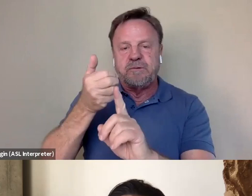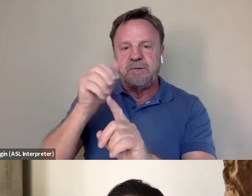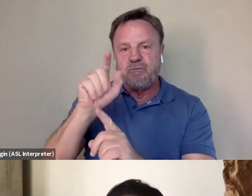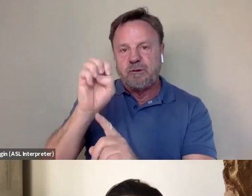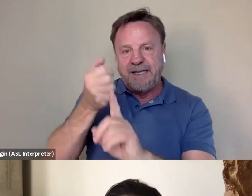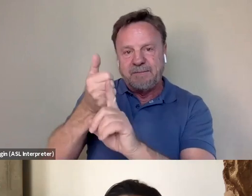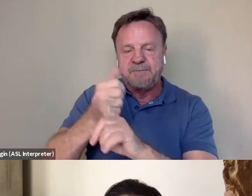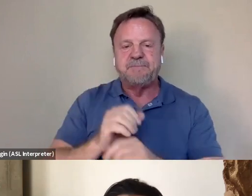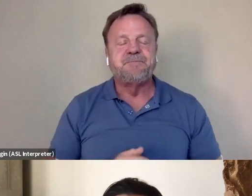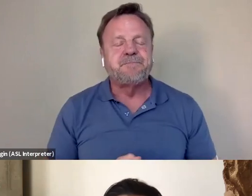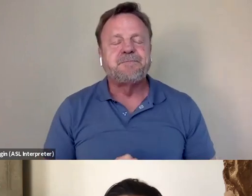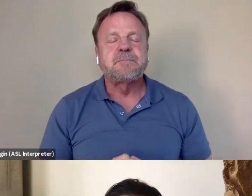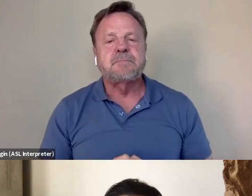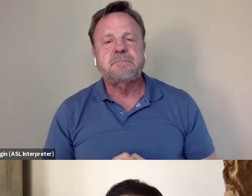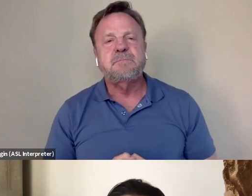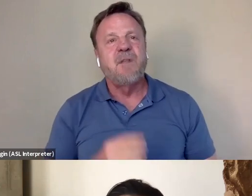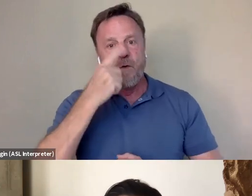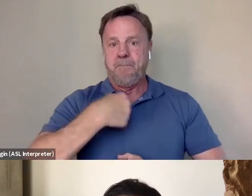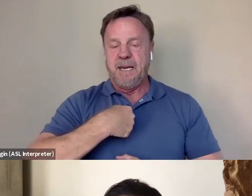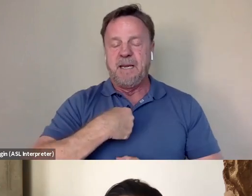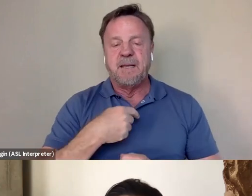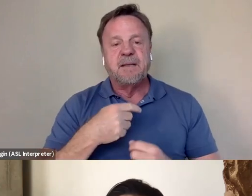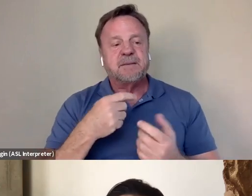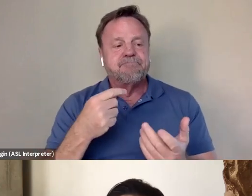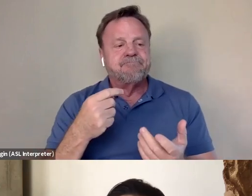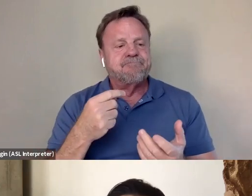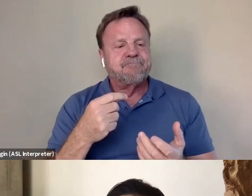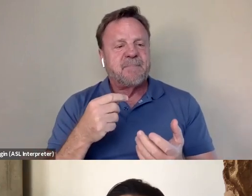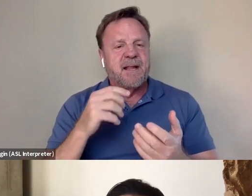I mean, for me, that was one of the main, like that was the thesis of the film, right?